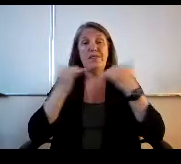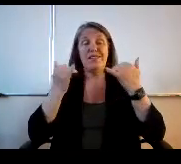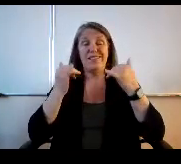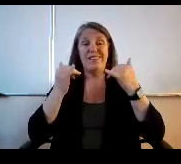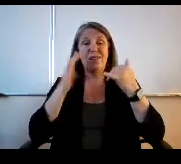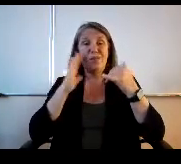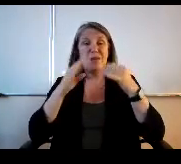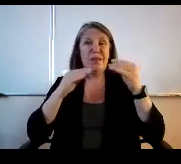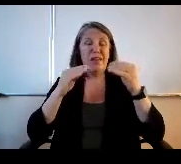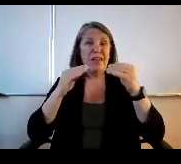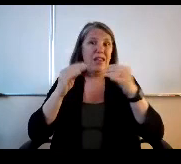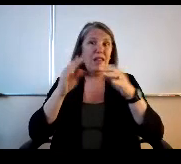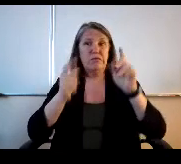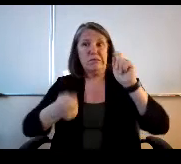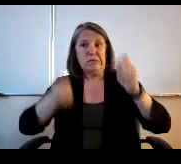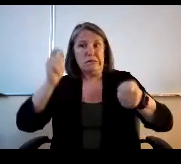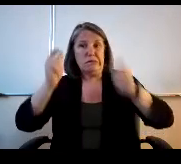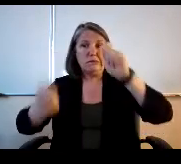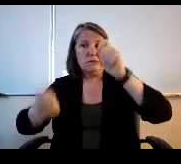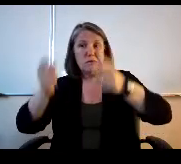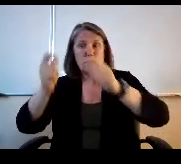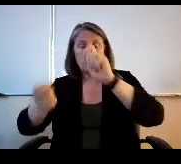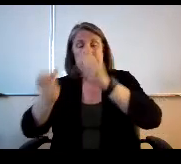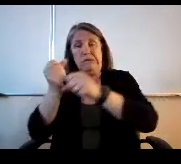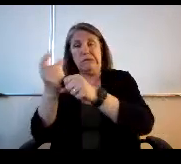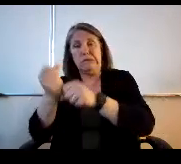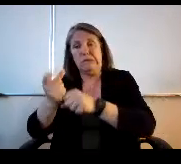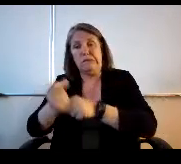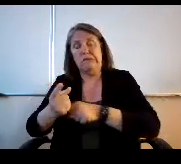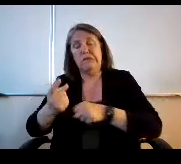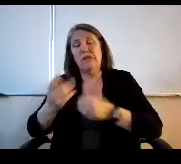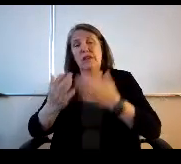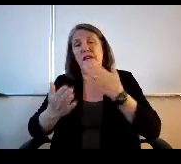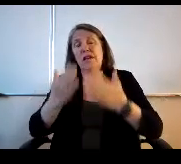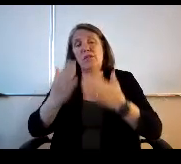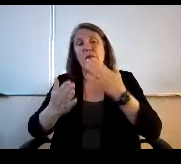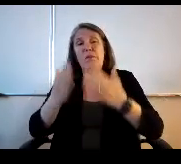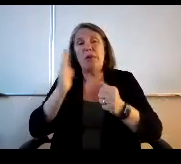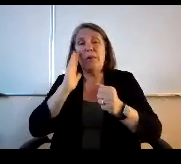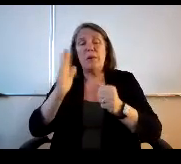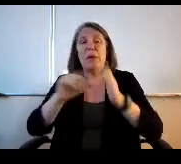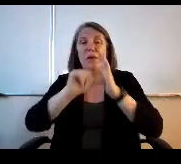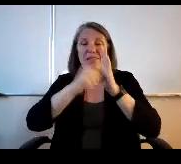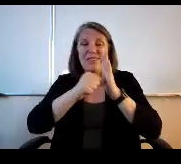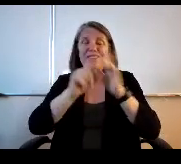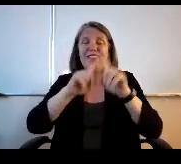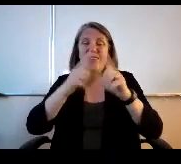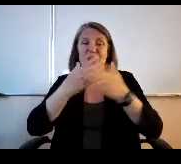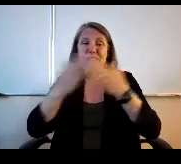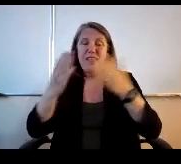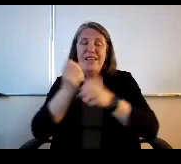to year to year. I will probably put inflection on different things each year as we